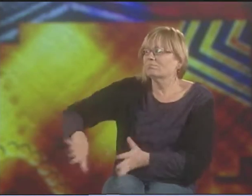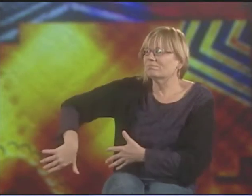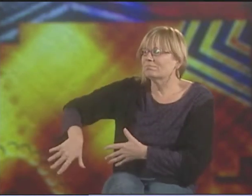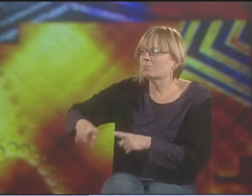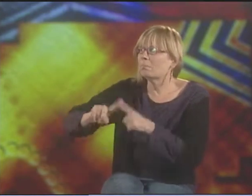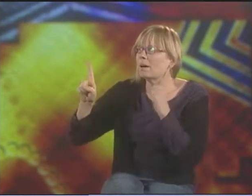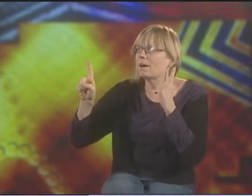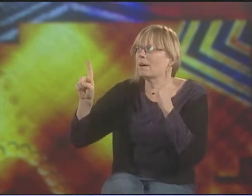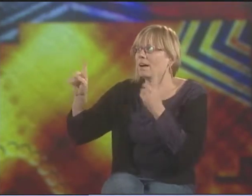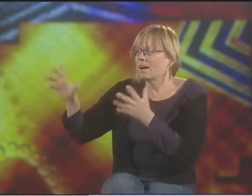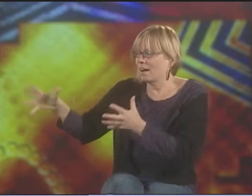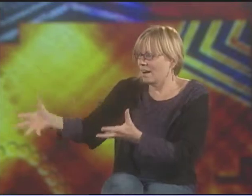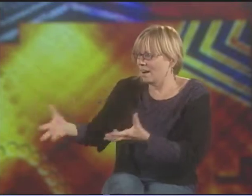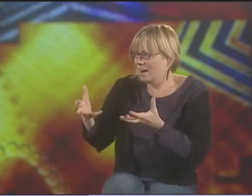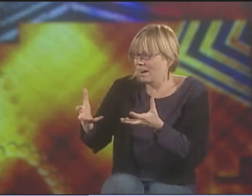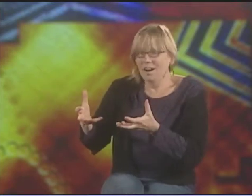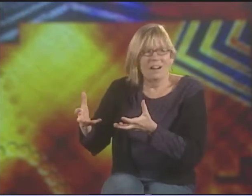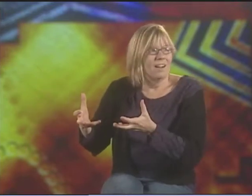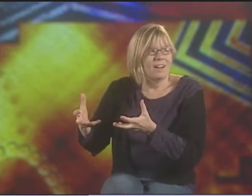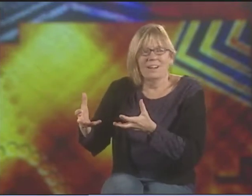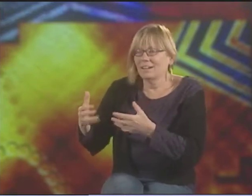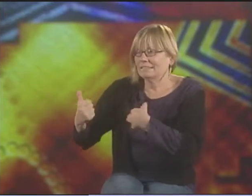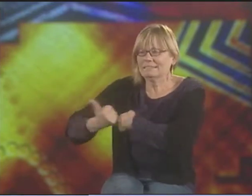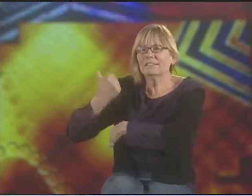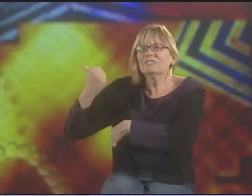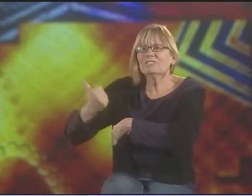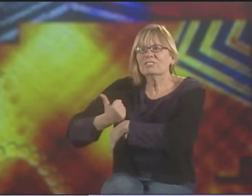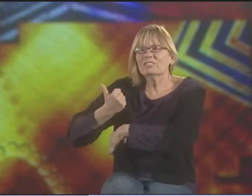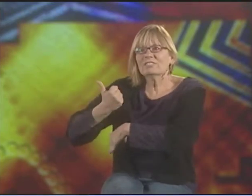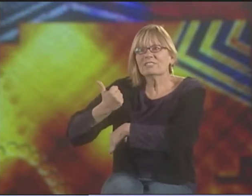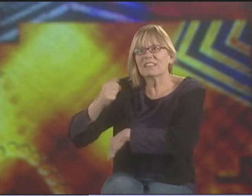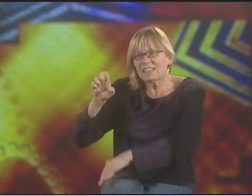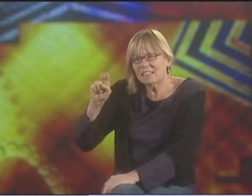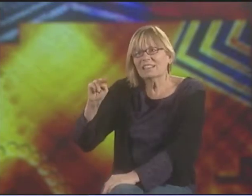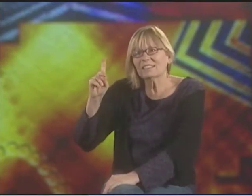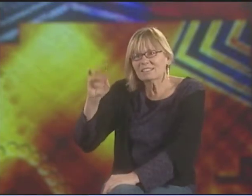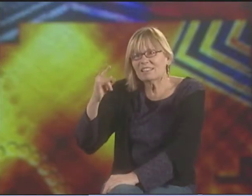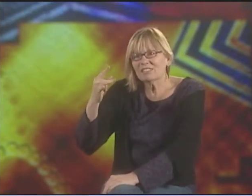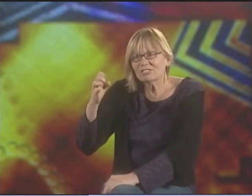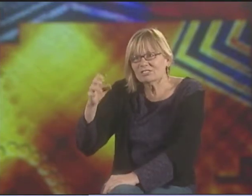IT'S NOT SOMETHING THAT SHOULD BE PUT AWAY. IT SHOULD BE SOMETHING THAT'S TAKEN, AND IT'S ENDANGERED.